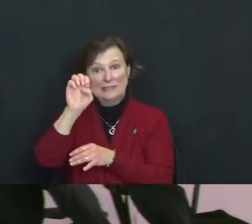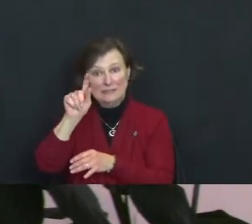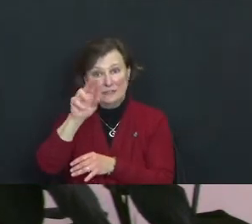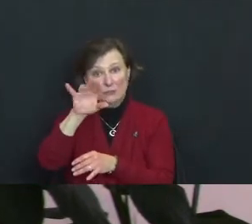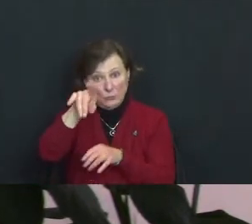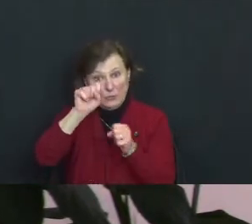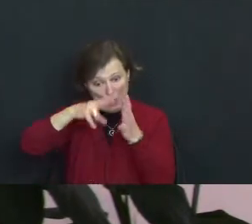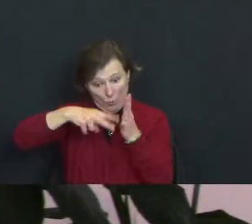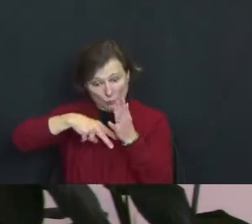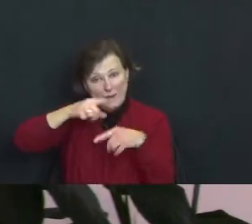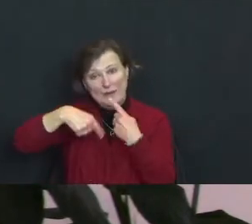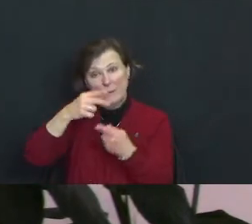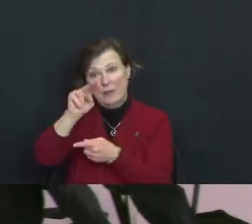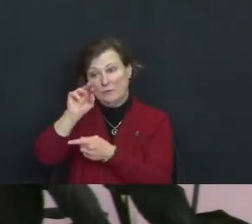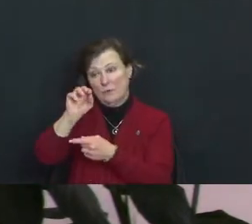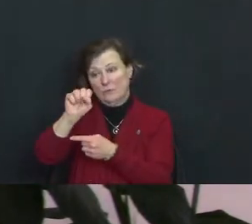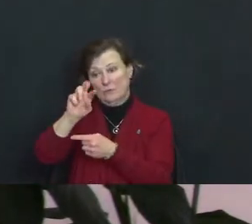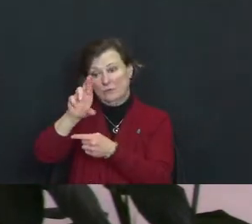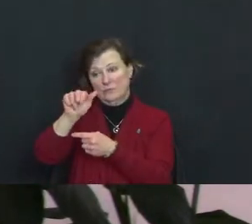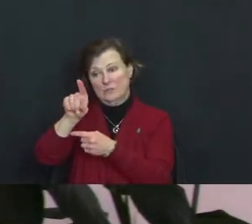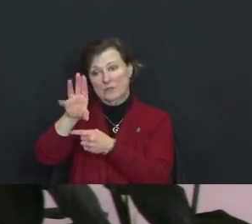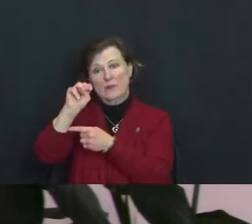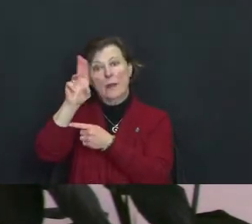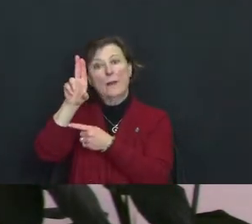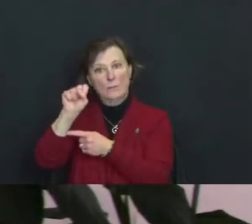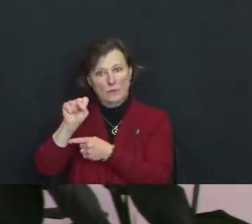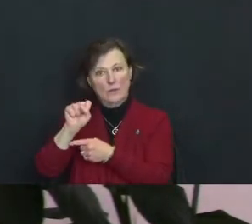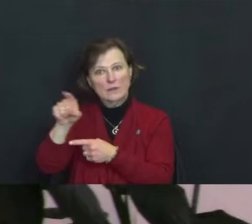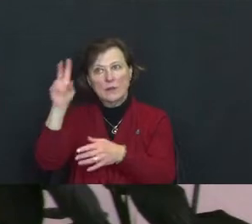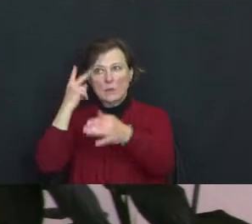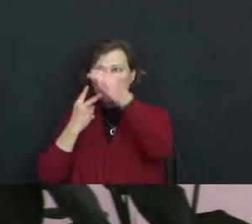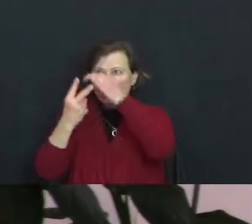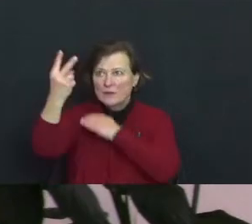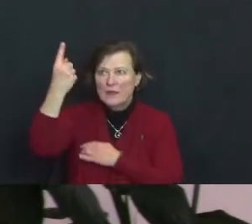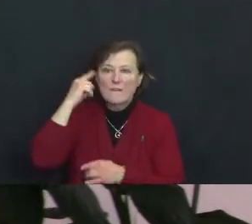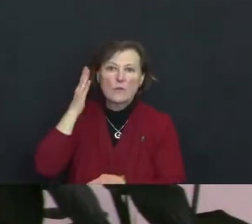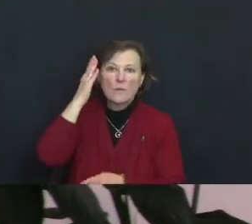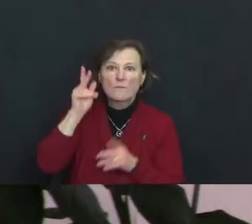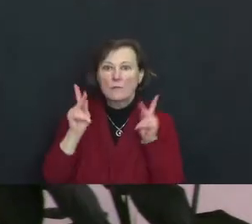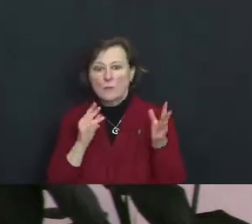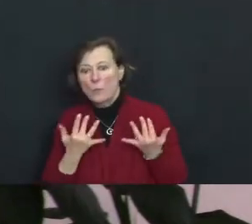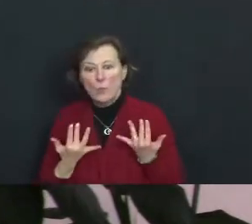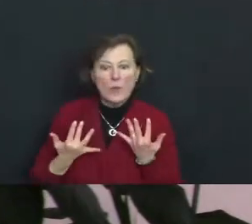His French predictions for the future were anxiously awaited every year.